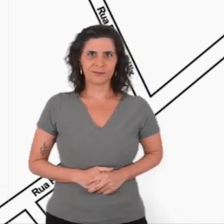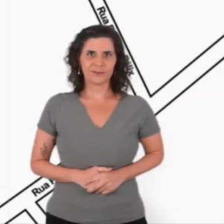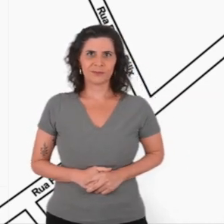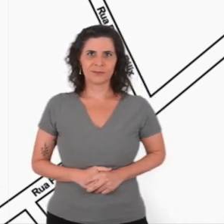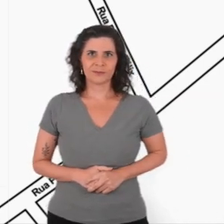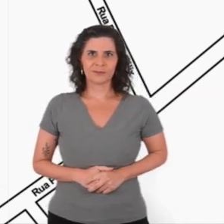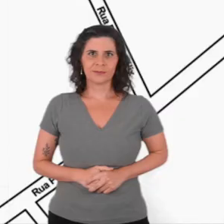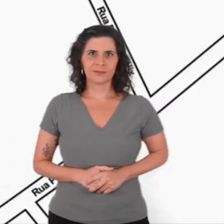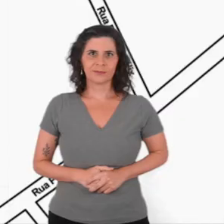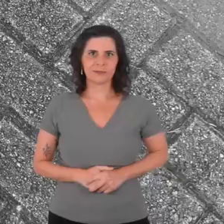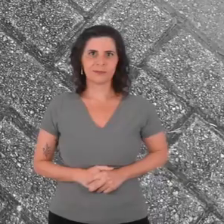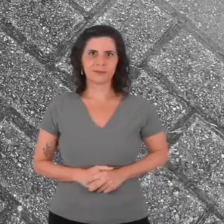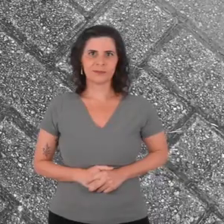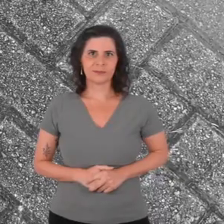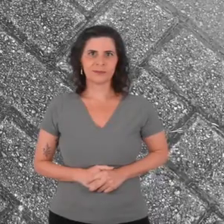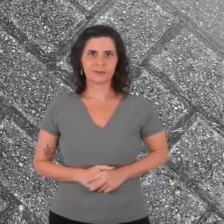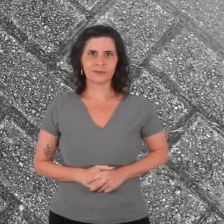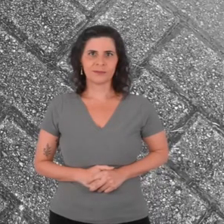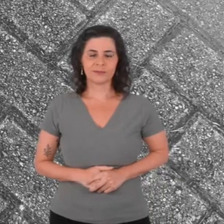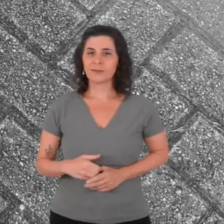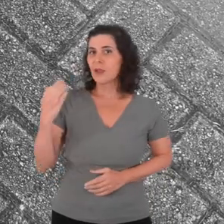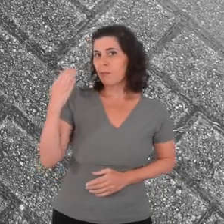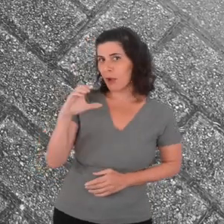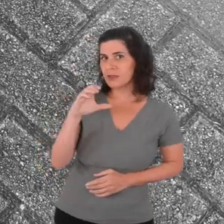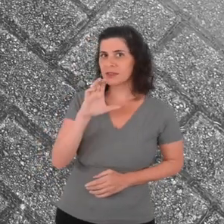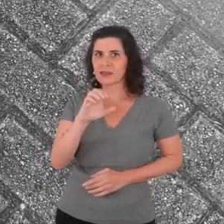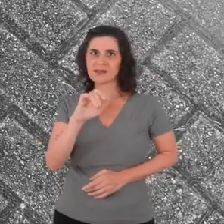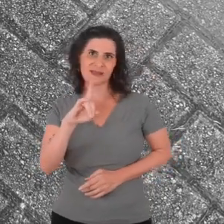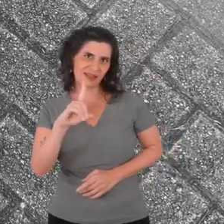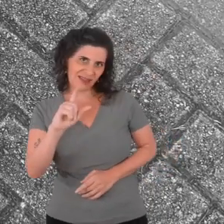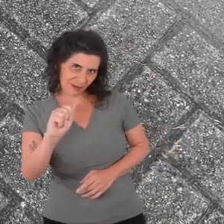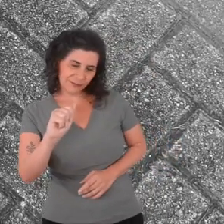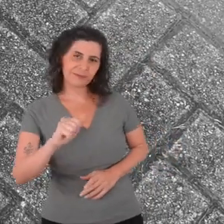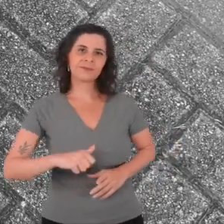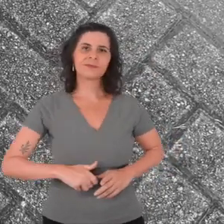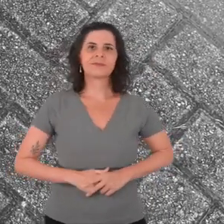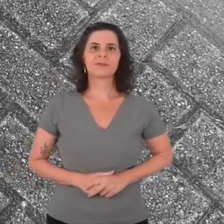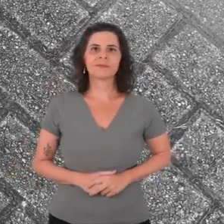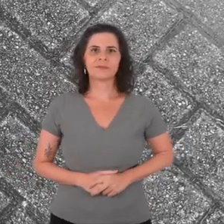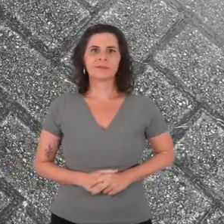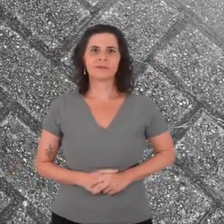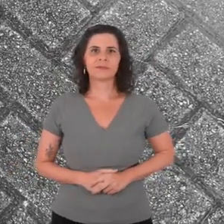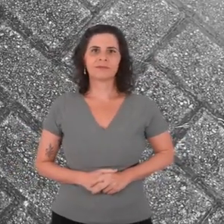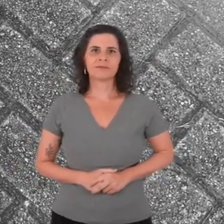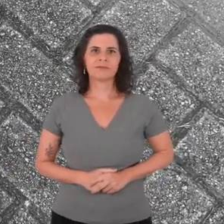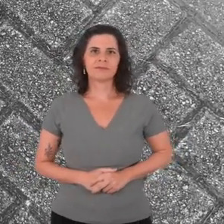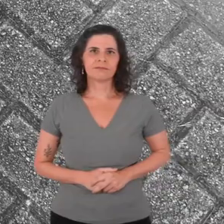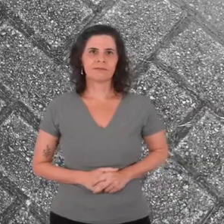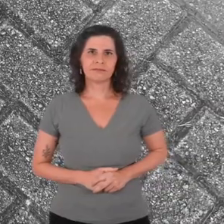[Post by Cida Herita] Leaving the Cultural Center bathroom,